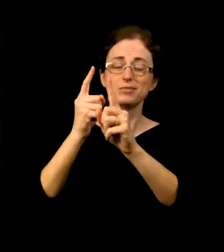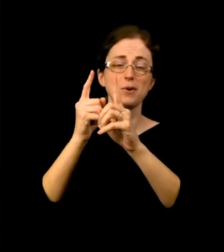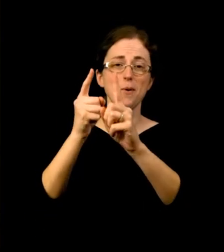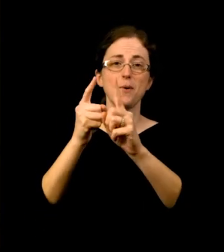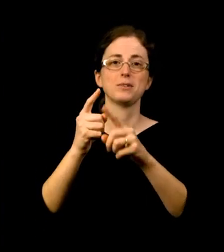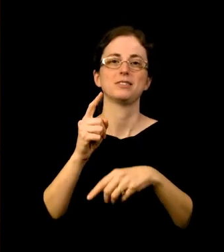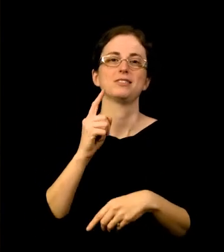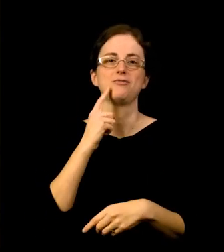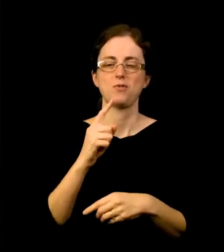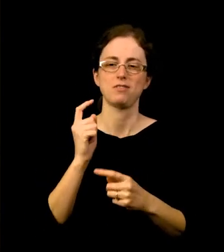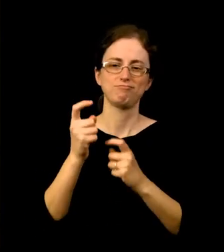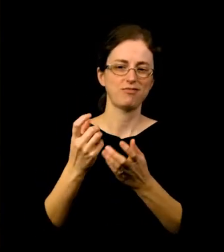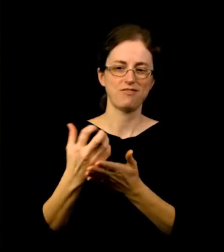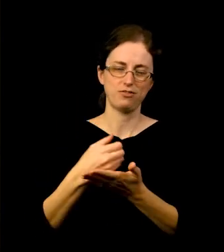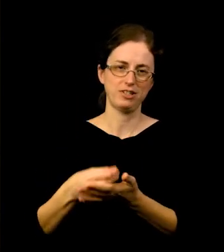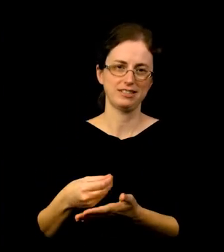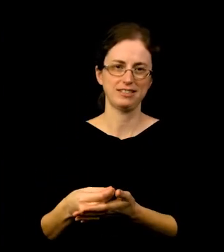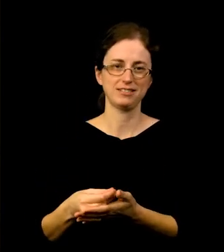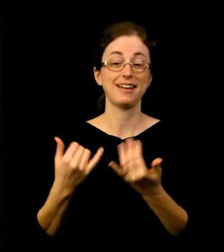that are currently on view and coming in the months and years ahead.